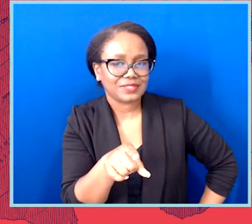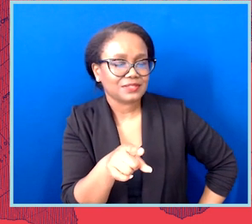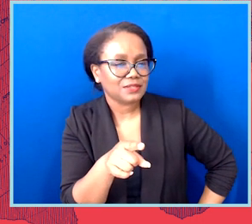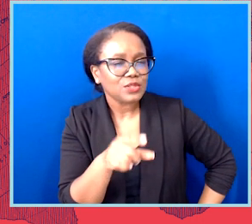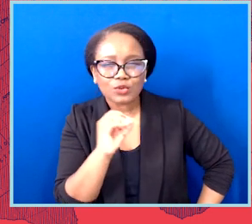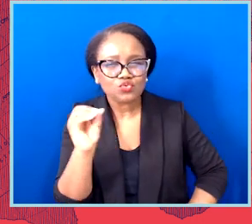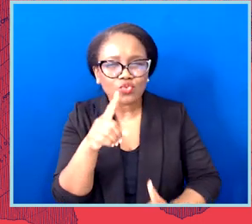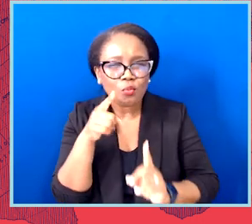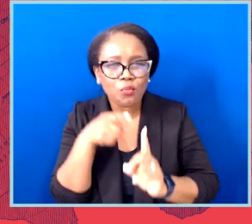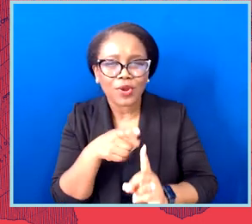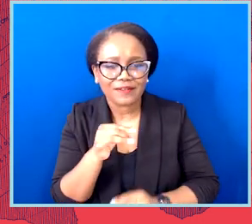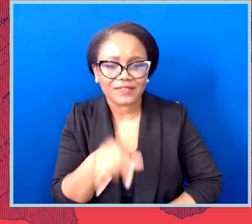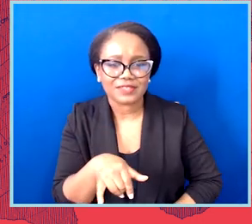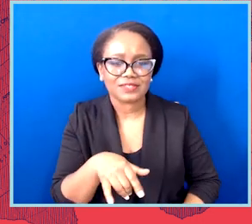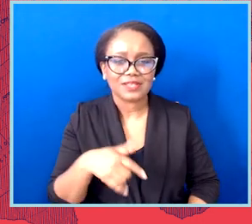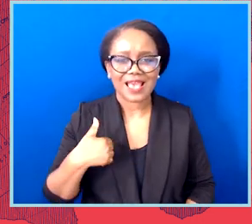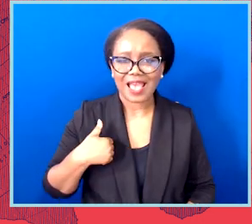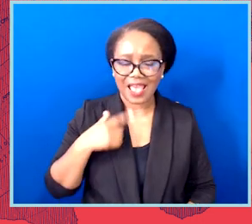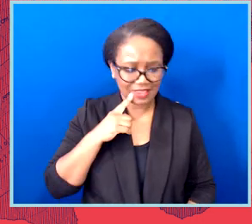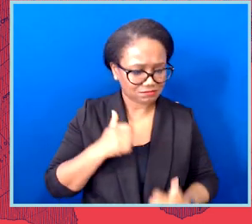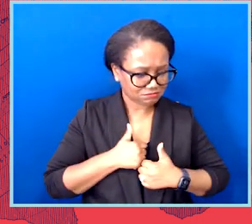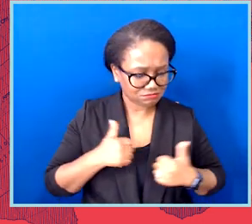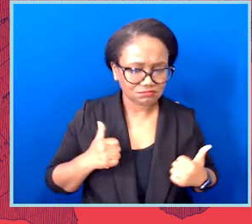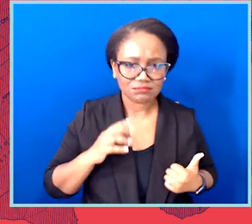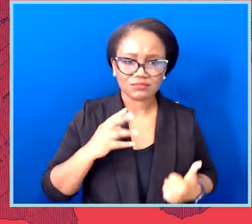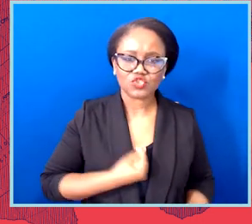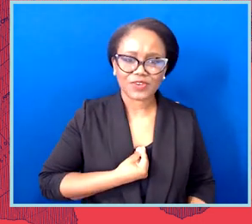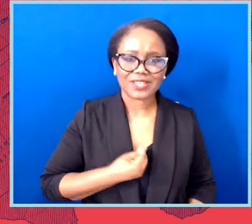I am a student athlete, been since middle school. Came out Freshman year.